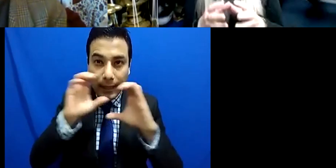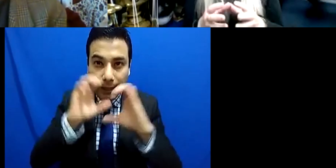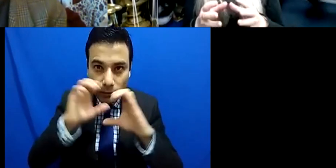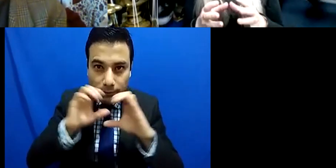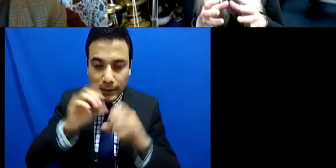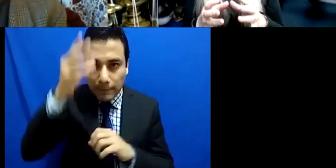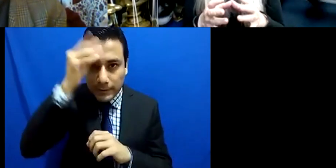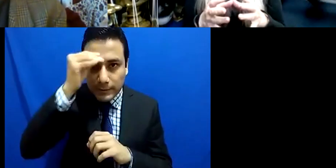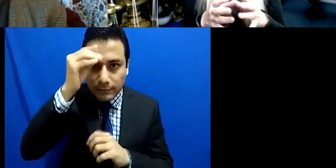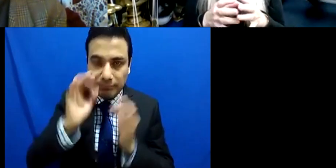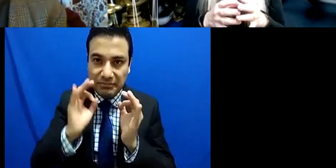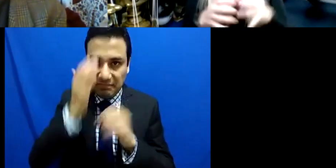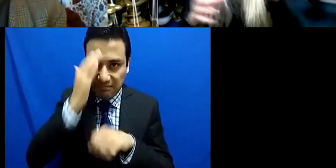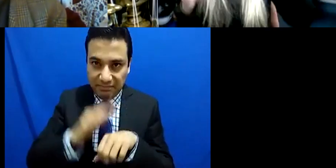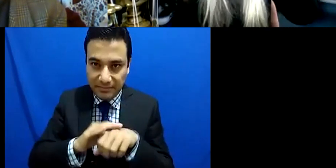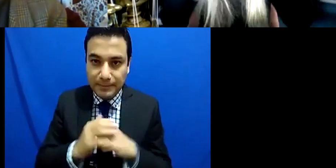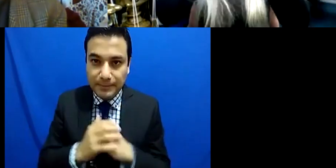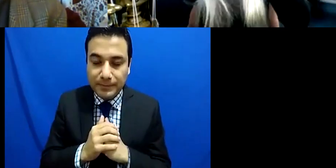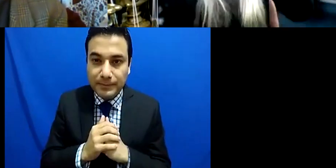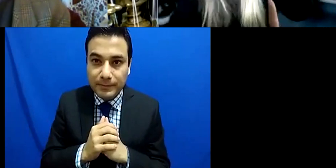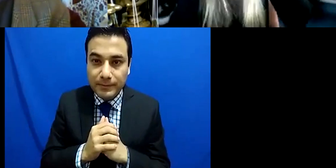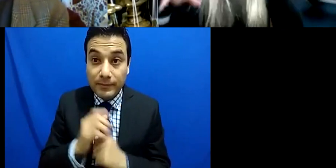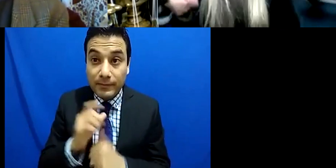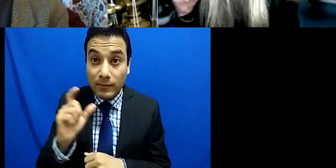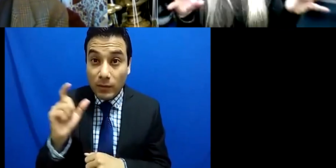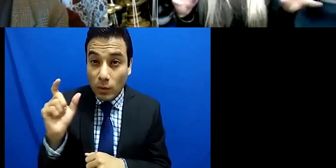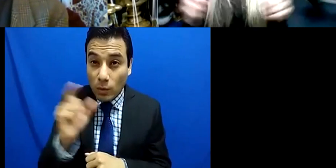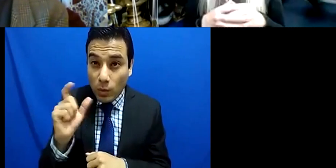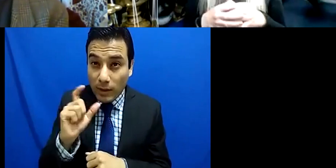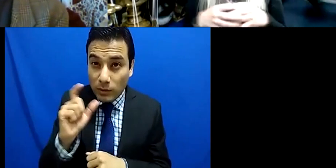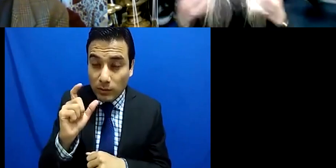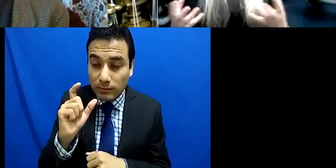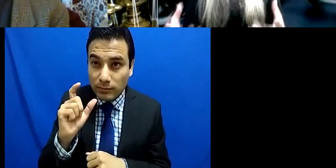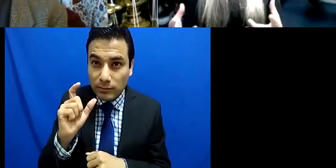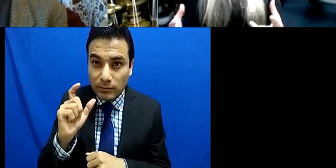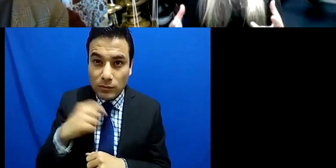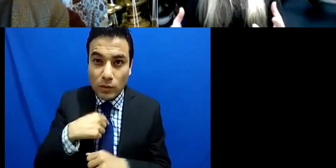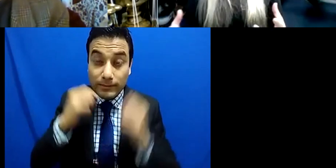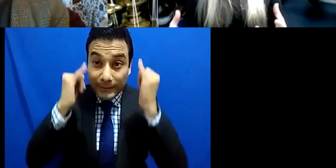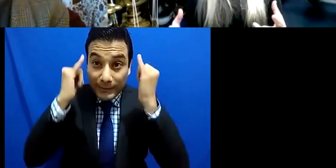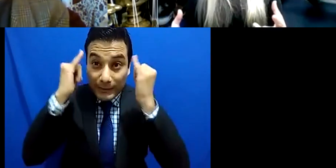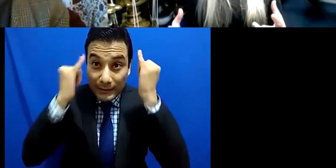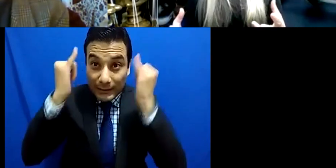the fore means that you have to keep your mind elastic and embrace the opportunity that well,